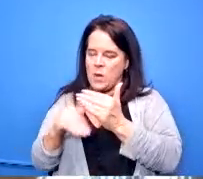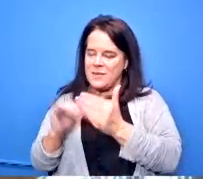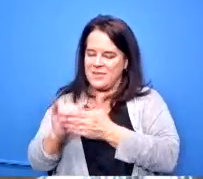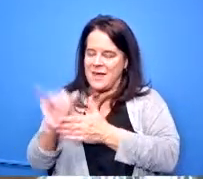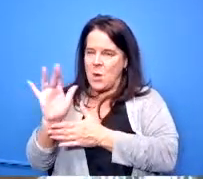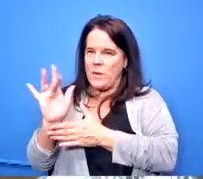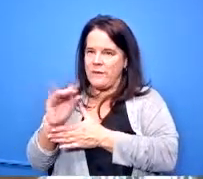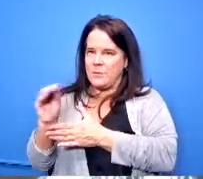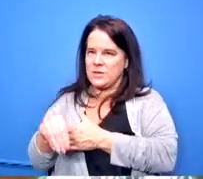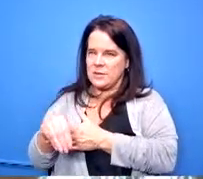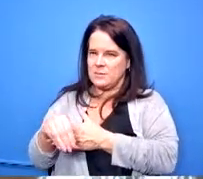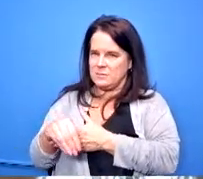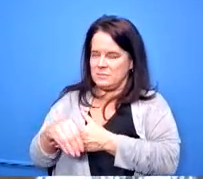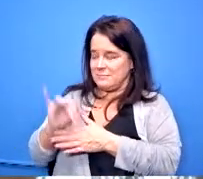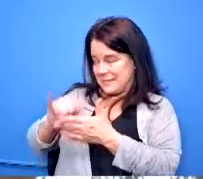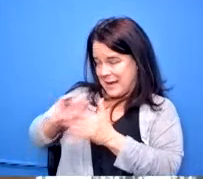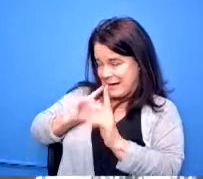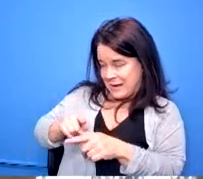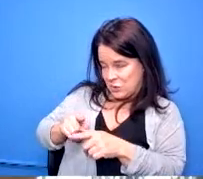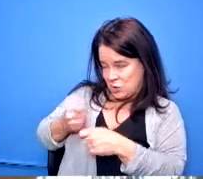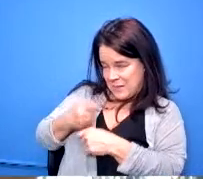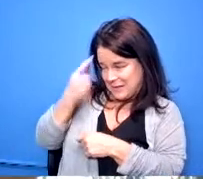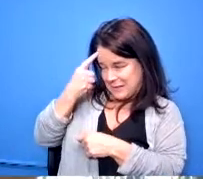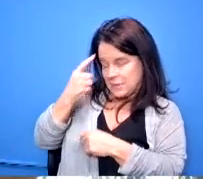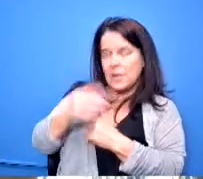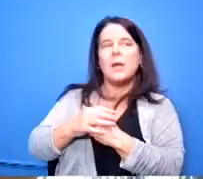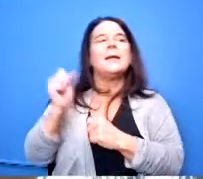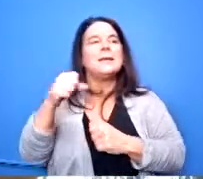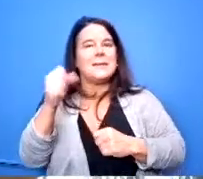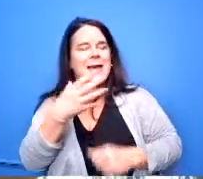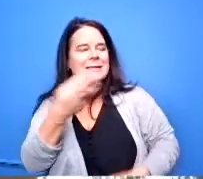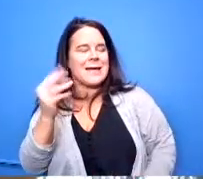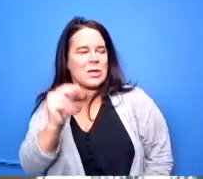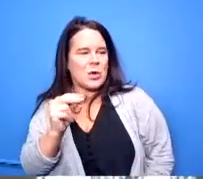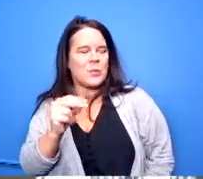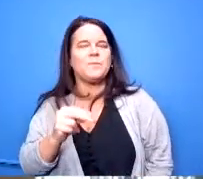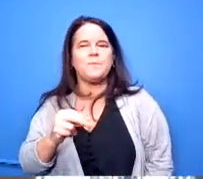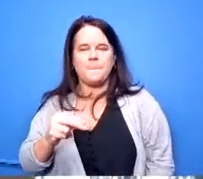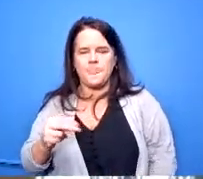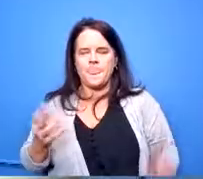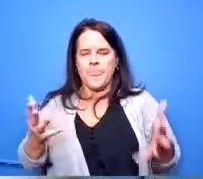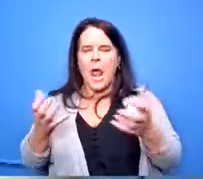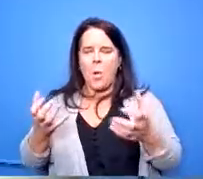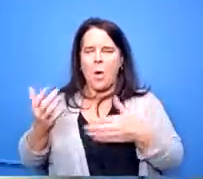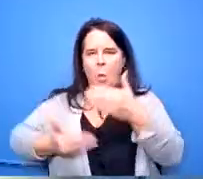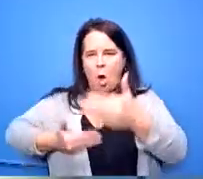does that make that that makes sense yes and no okay let me let me just walk through it so the 20